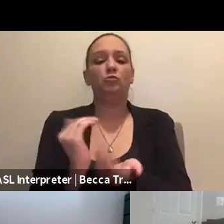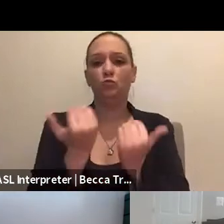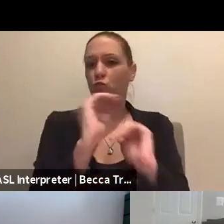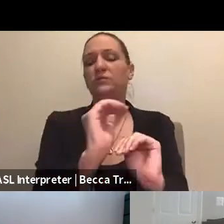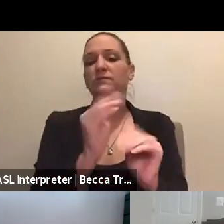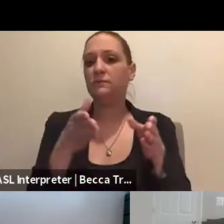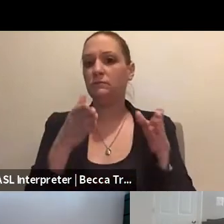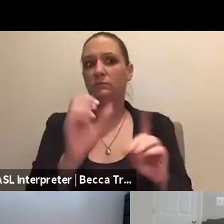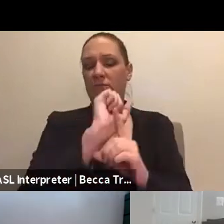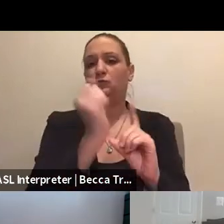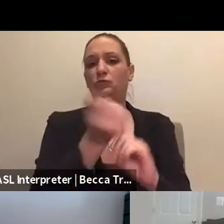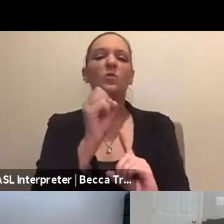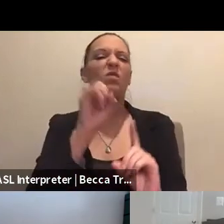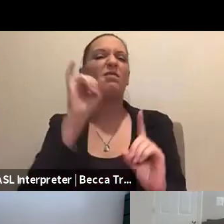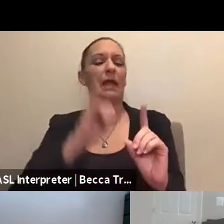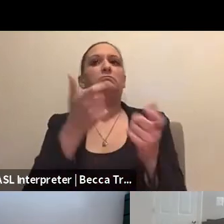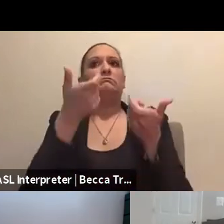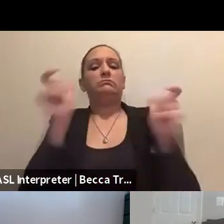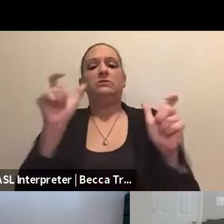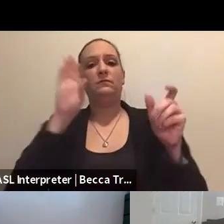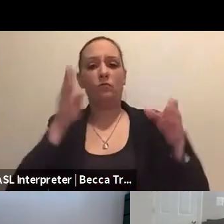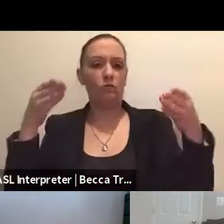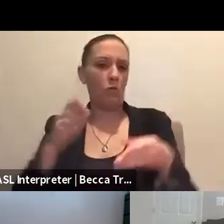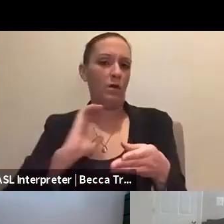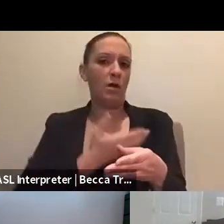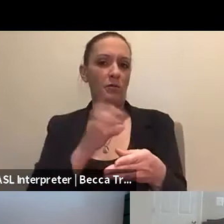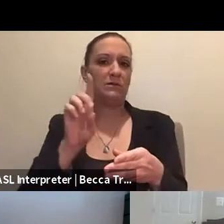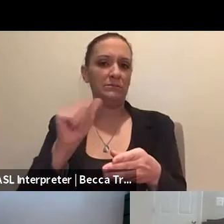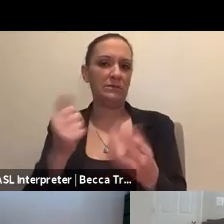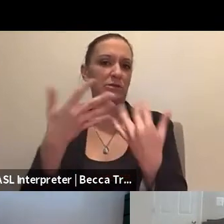That's the main focus of our Disability Integration team.